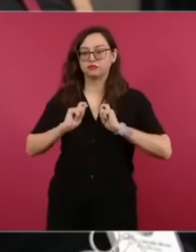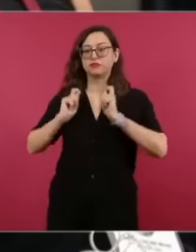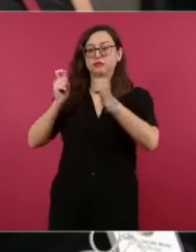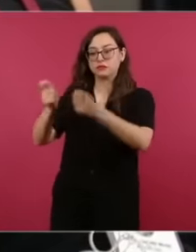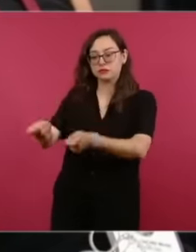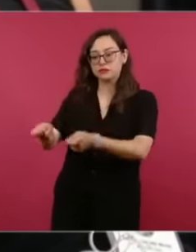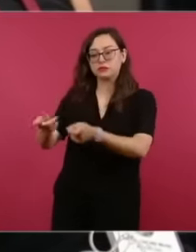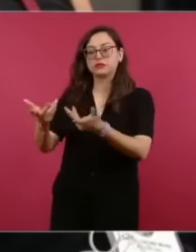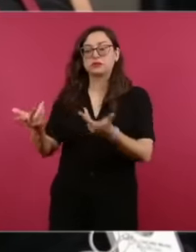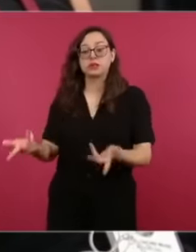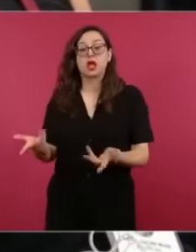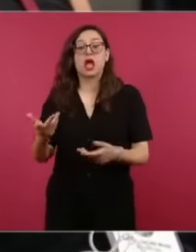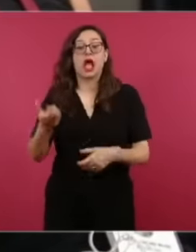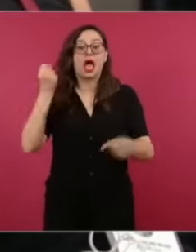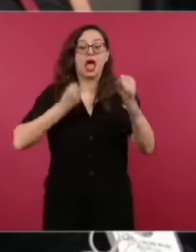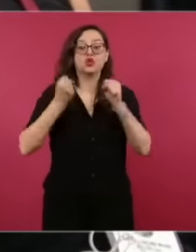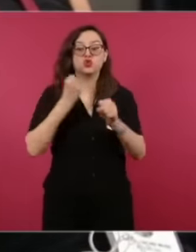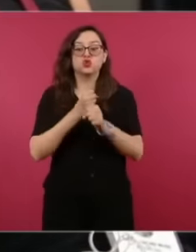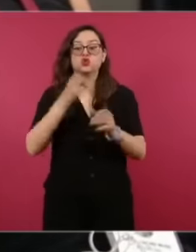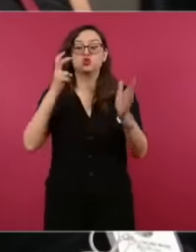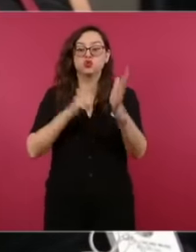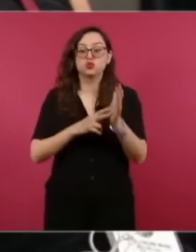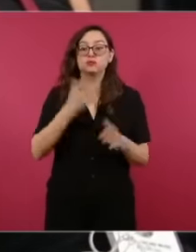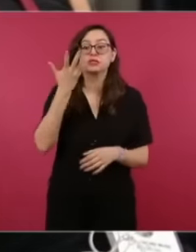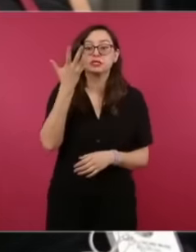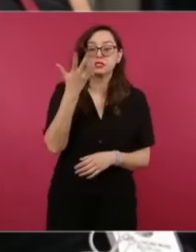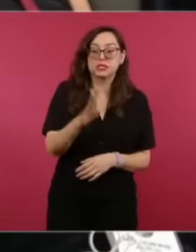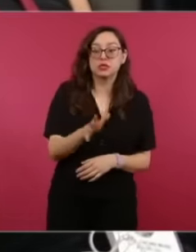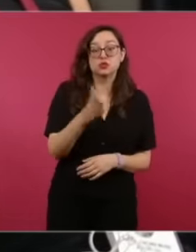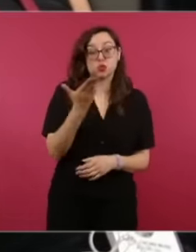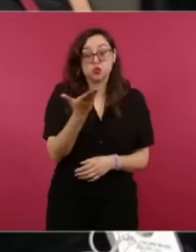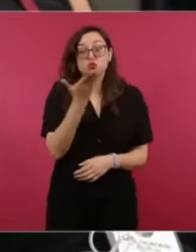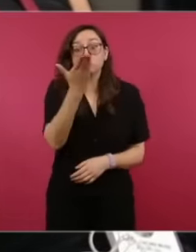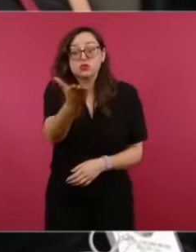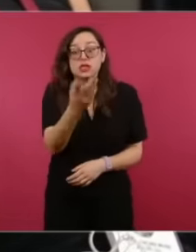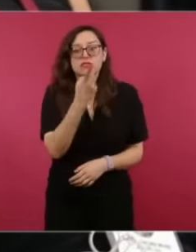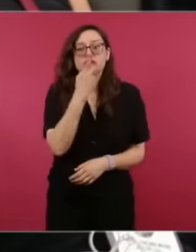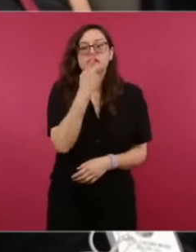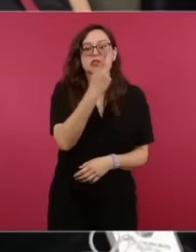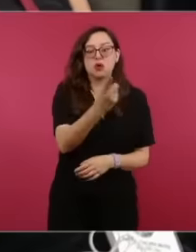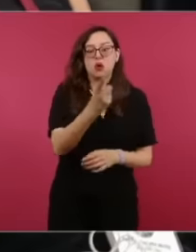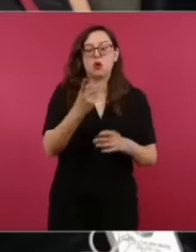that it was important to maintain the civil government in the hands of civilians He still thinks the same